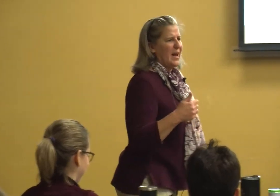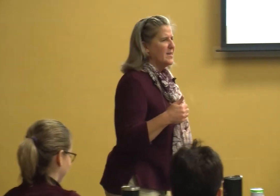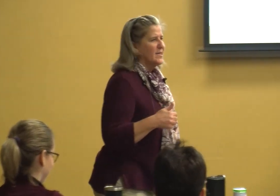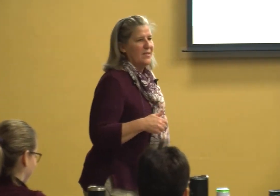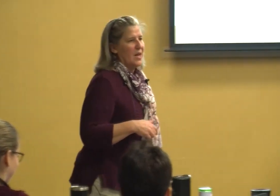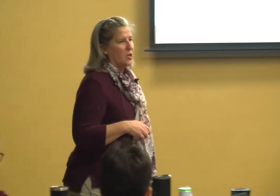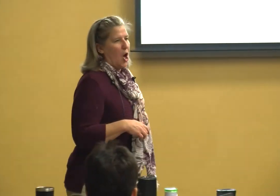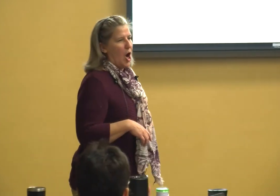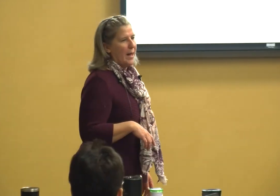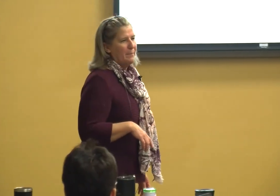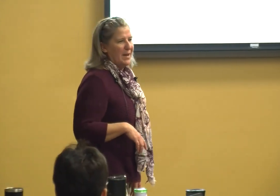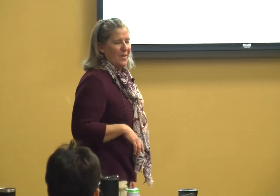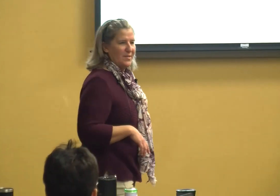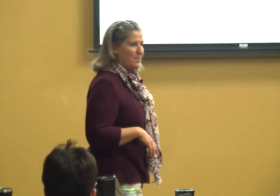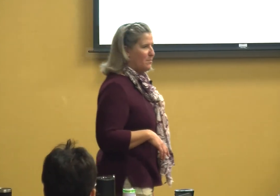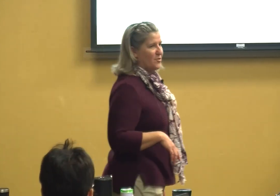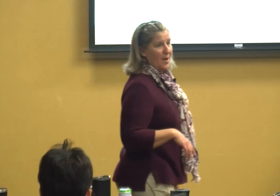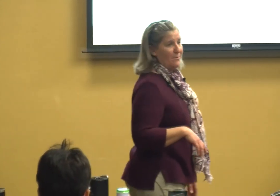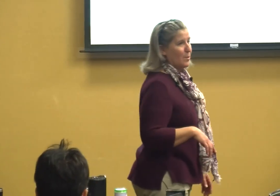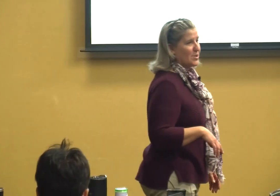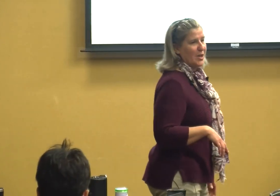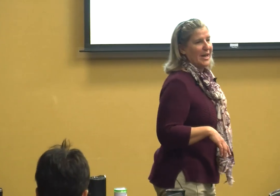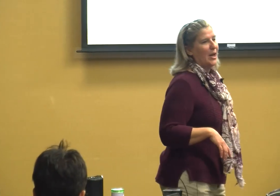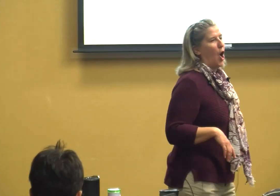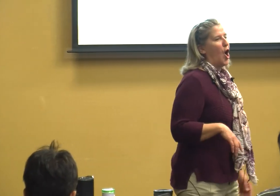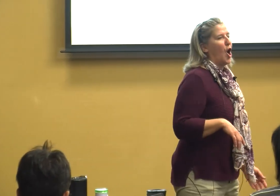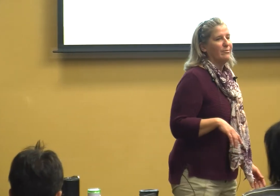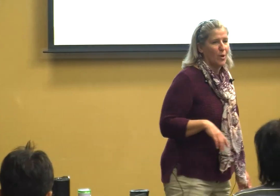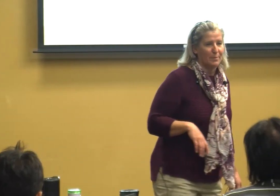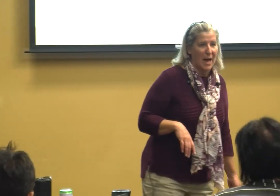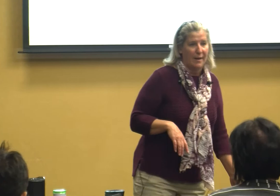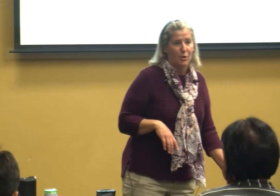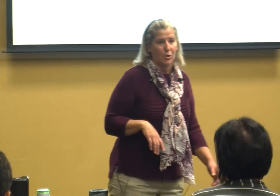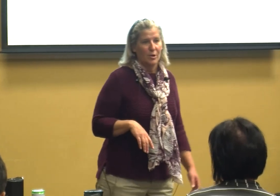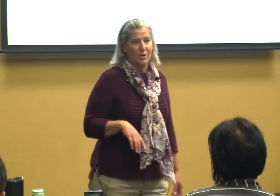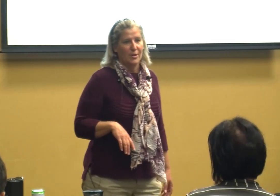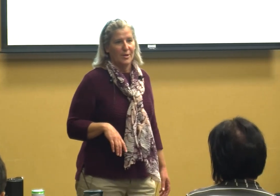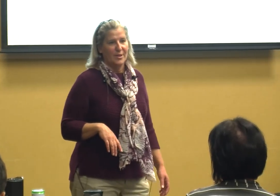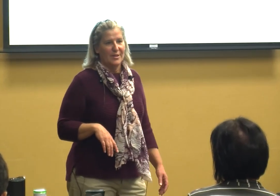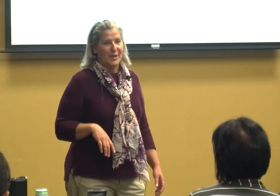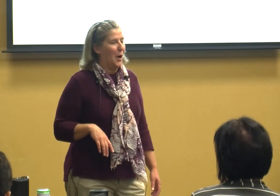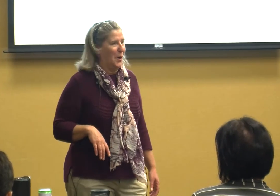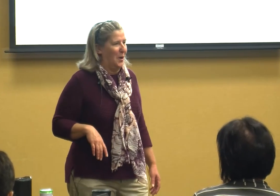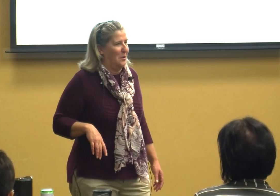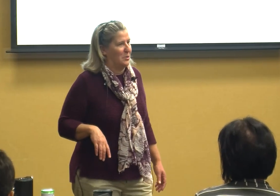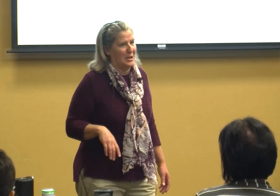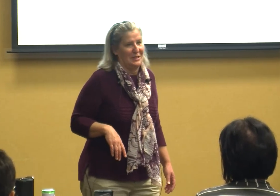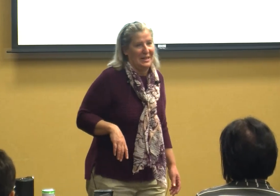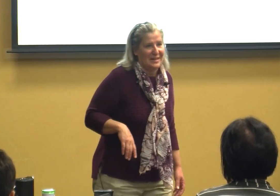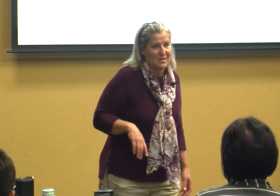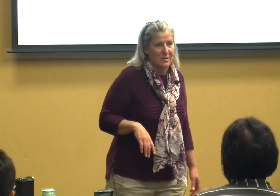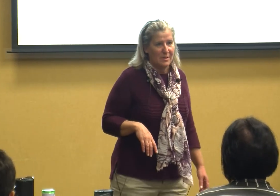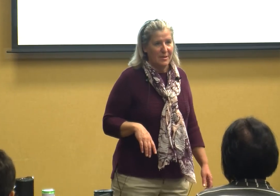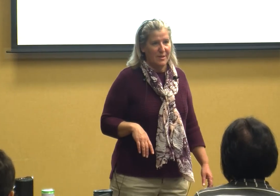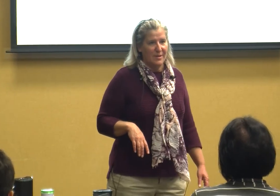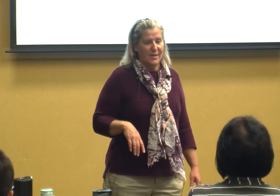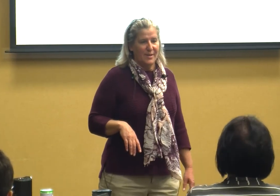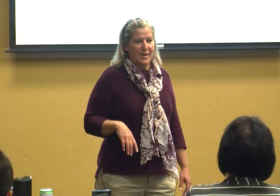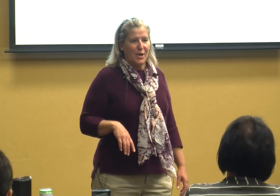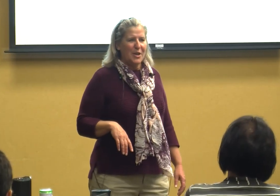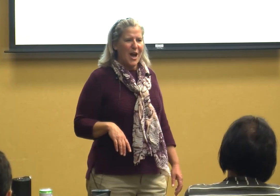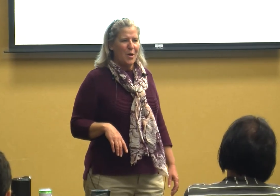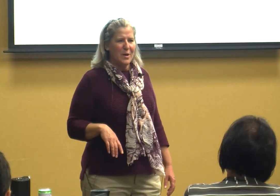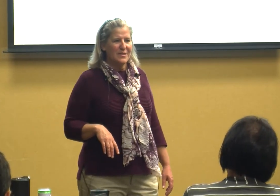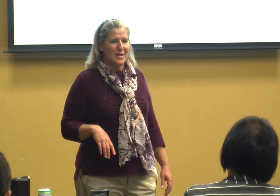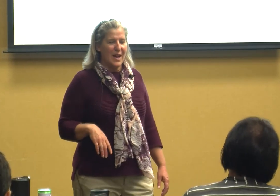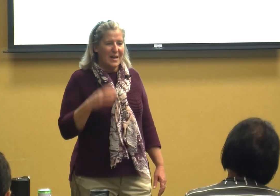see that a lot man that some some folks get off on behavior Oh like this you know and some and